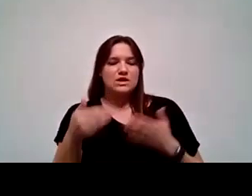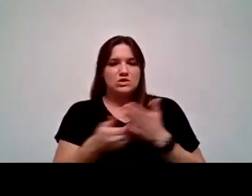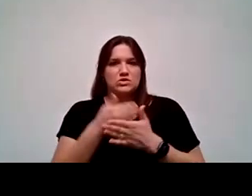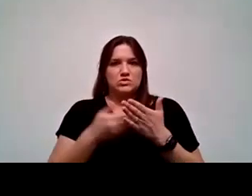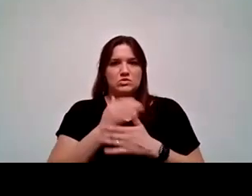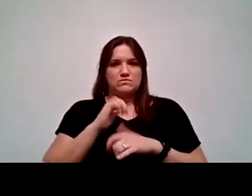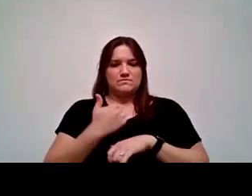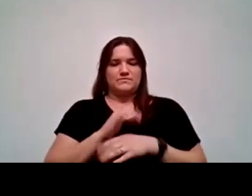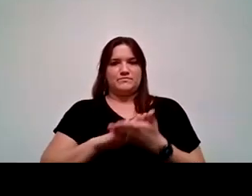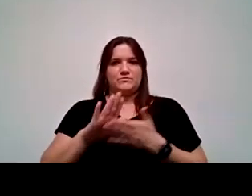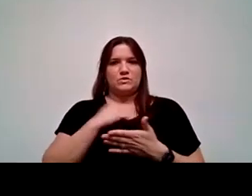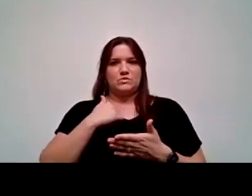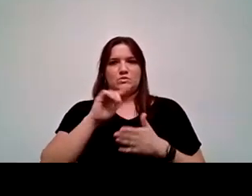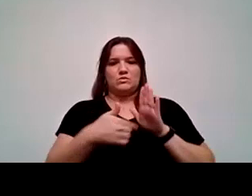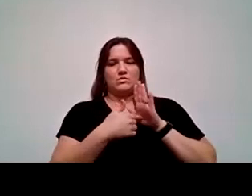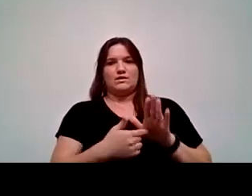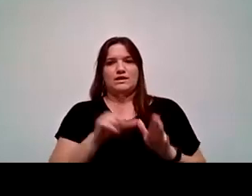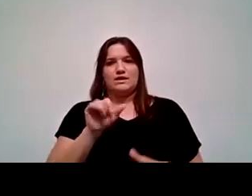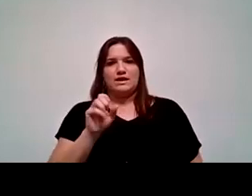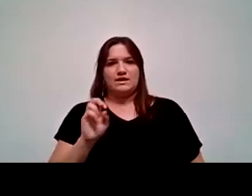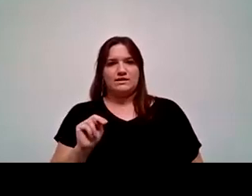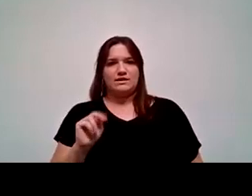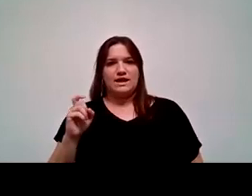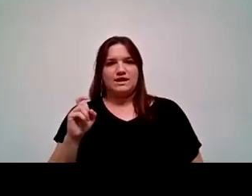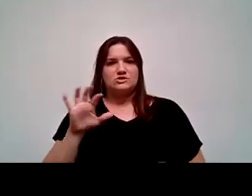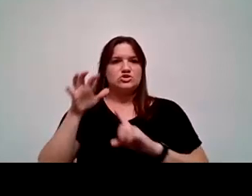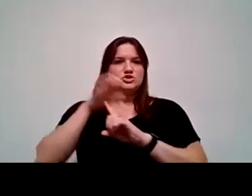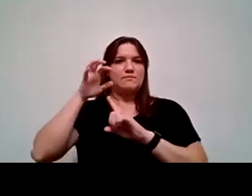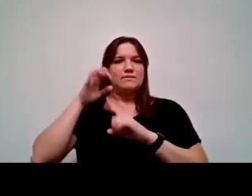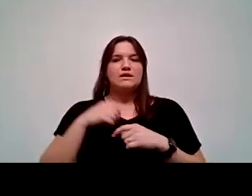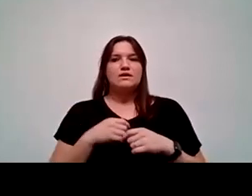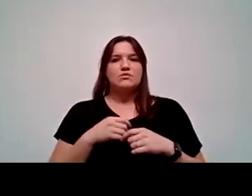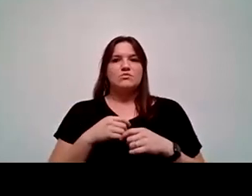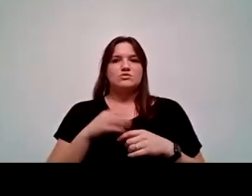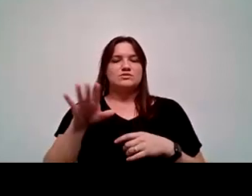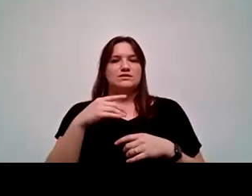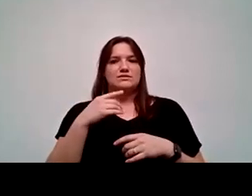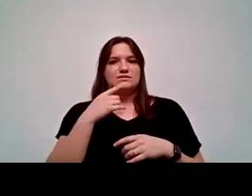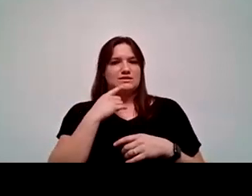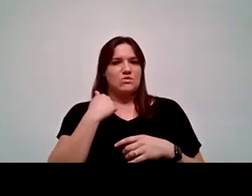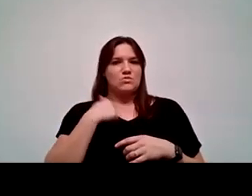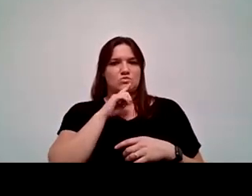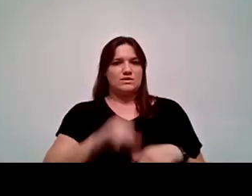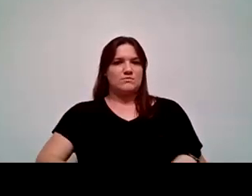we were also recognized as the Latinx equity champion, which, like Dr. Armstrong, we're very proud of.